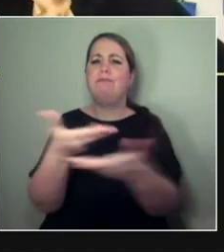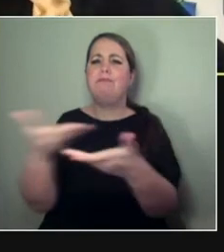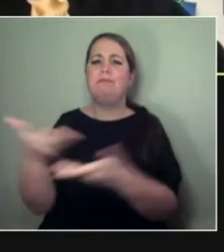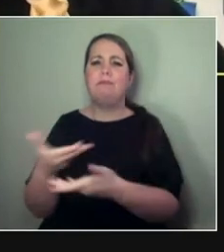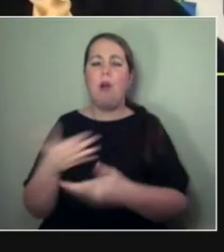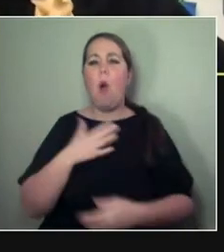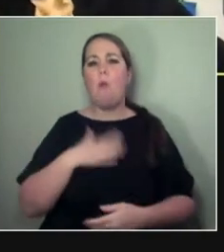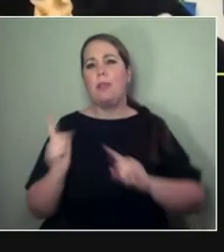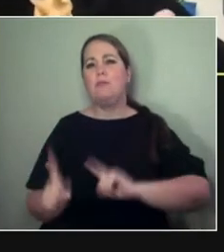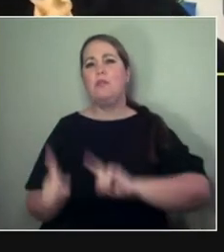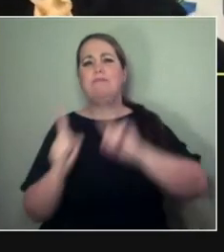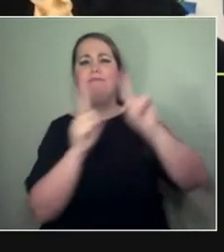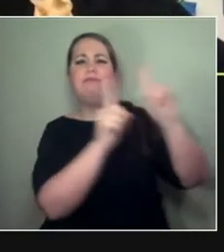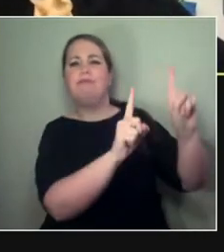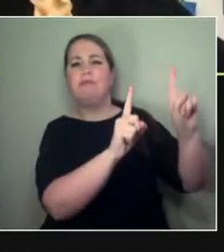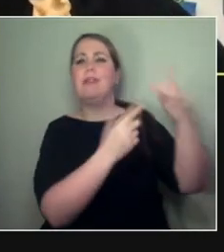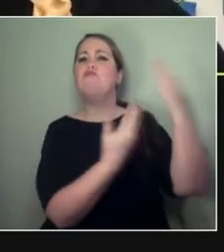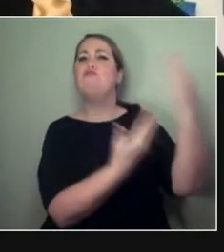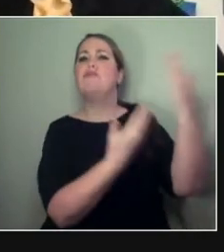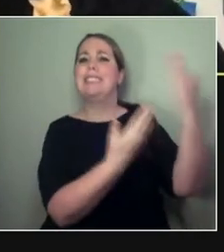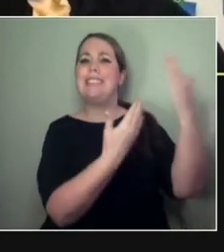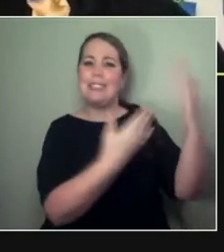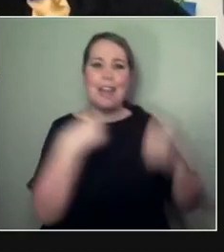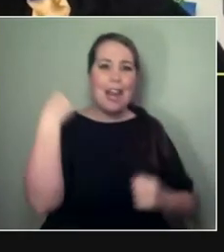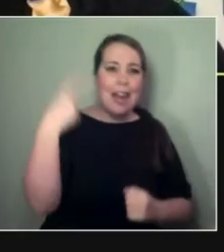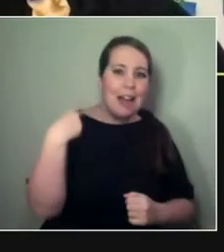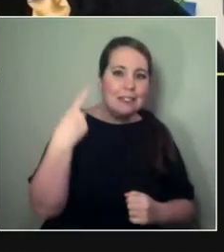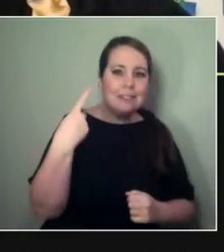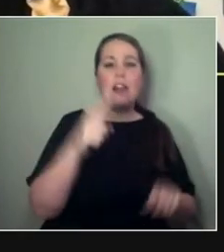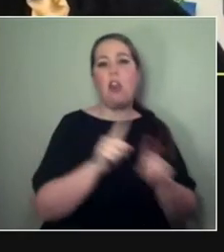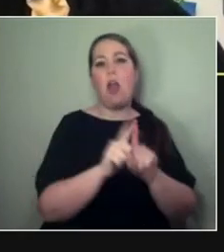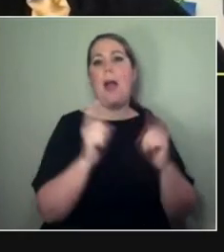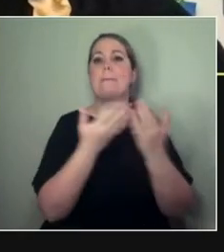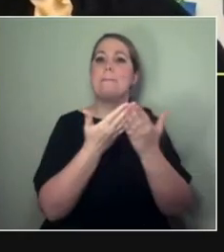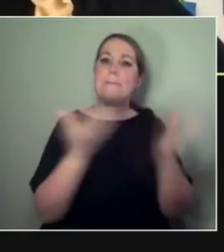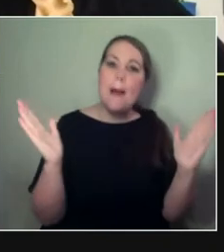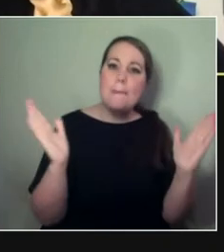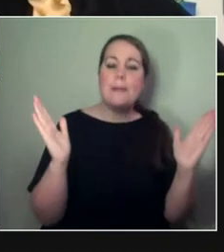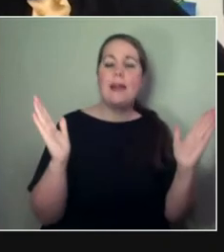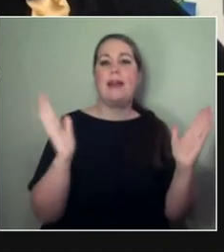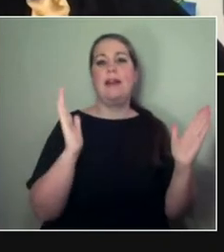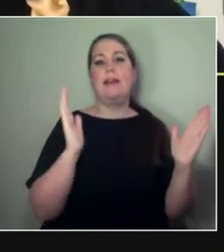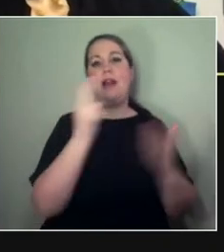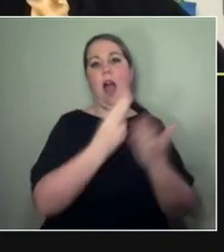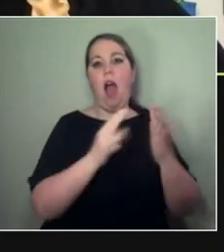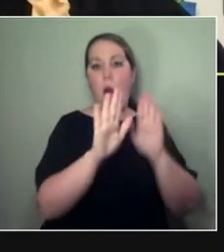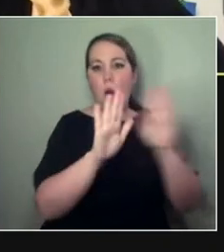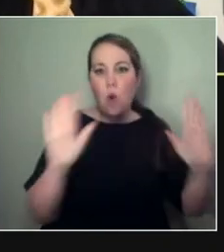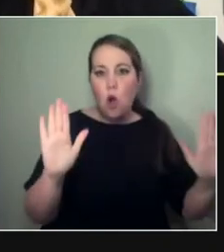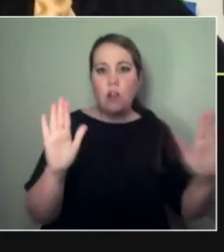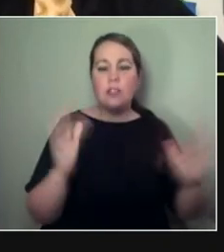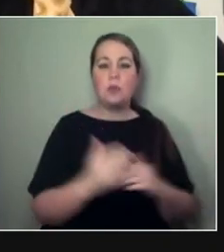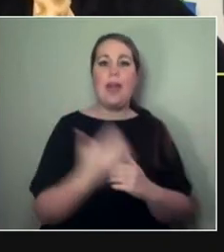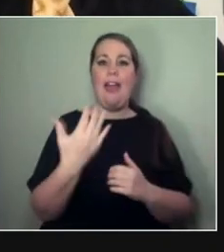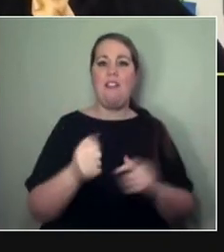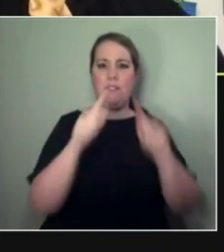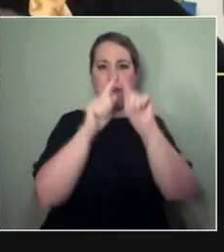which we've got coming up — similar to some of your public artworks. We've got a billboard work coming up, which I'm really excited about,